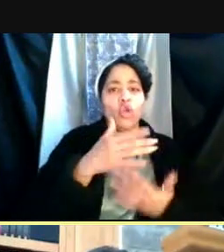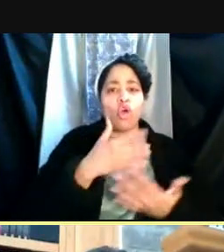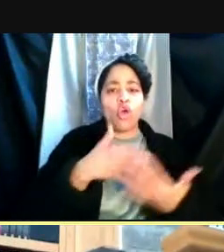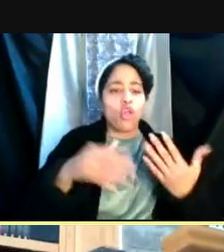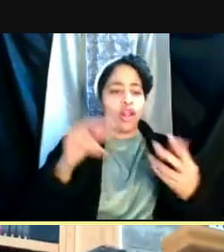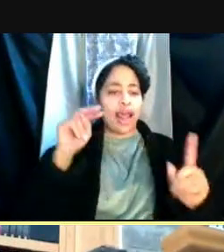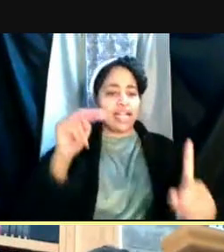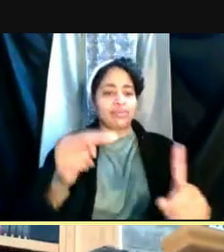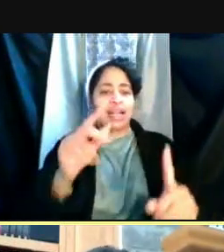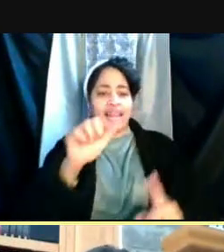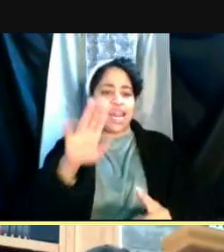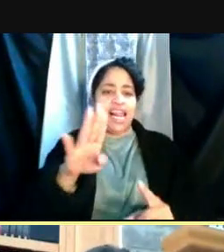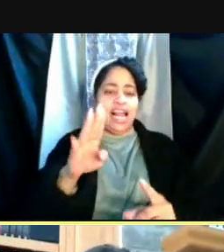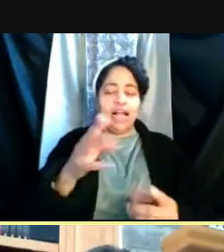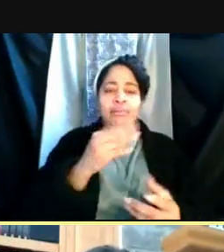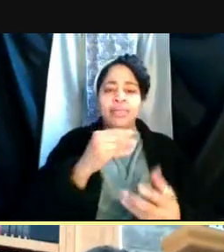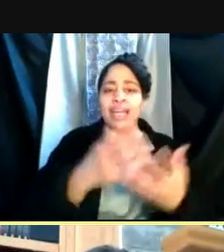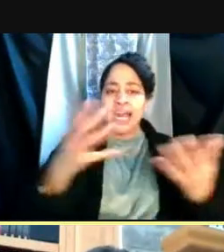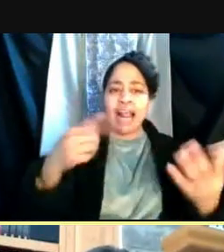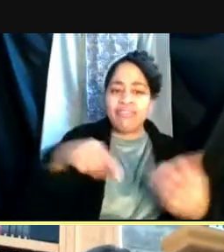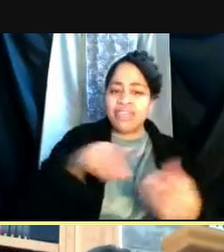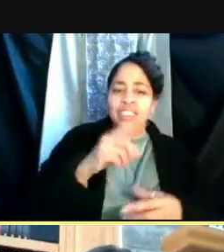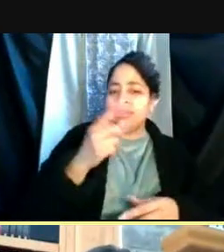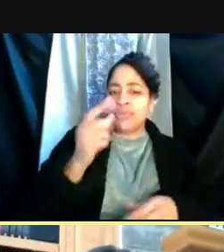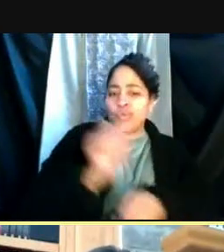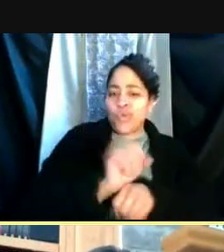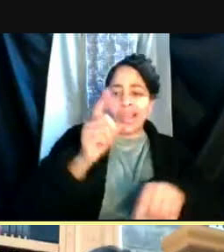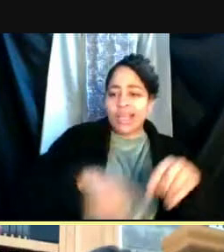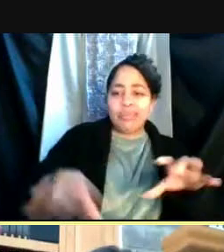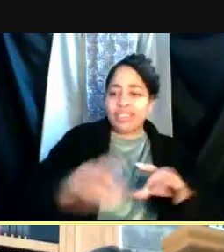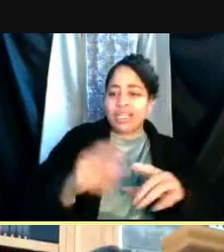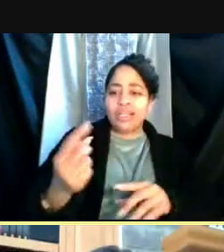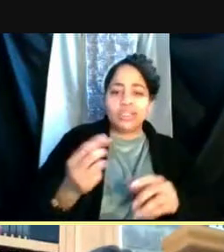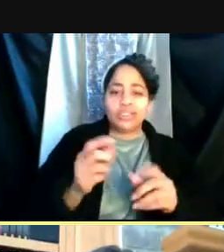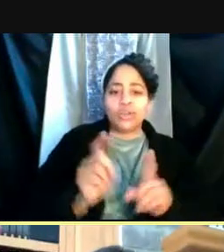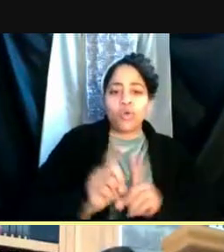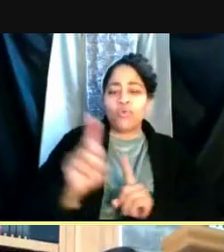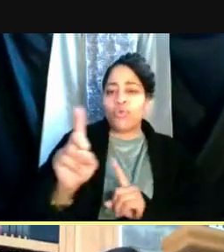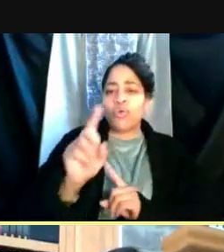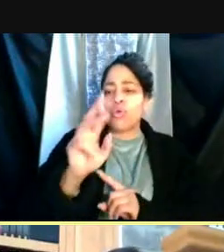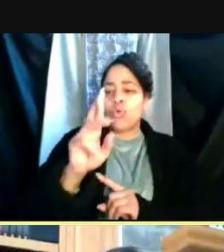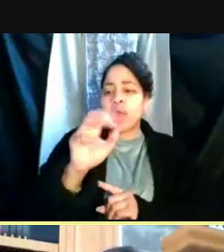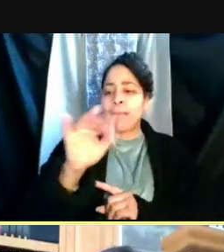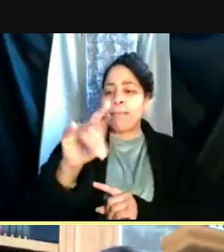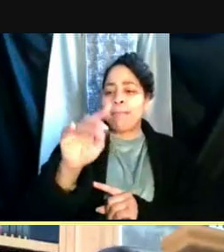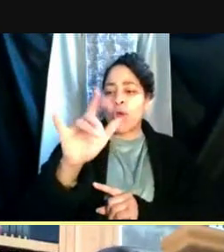of the labs, and obviously a lot of this work can't be done remotely. So I know many of the researchers are just delighted